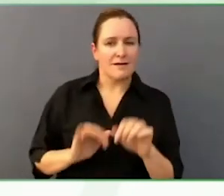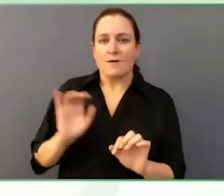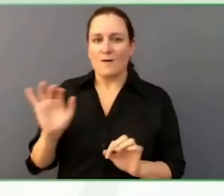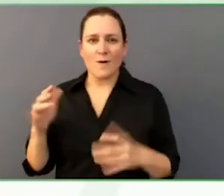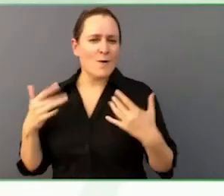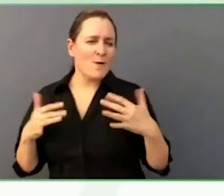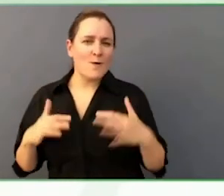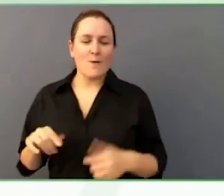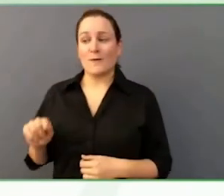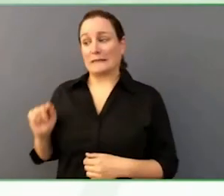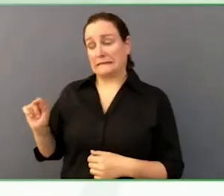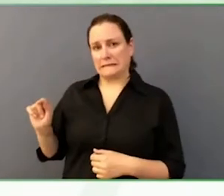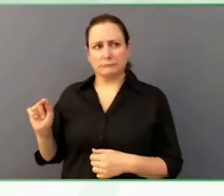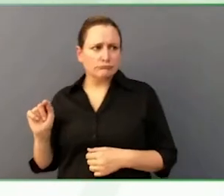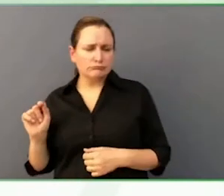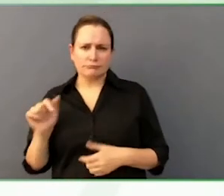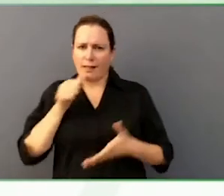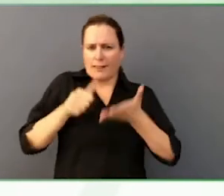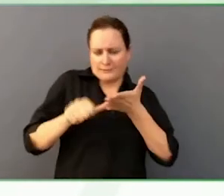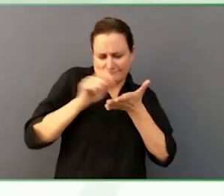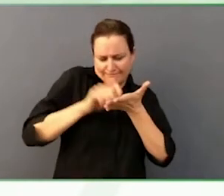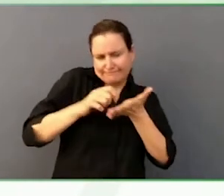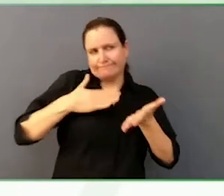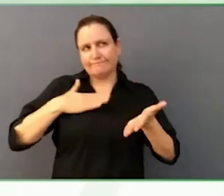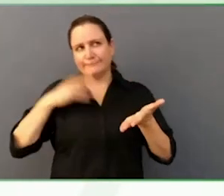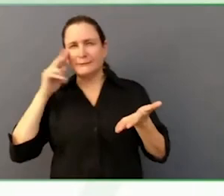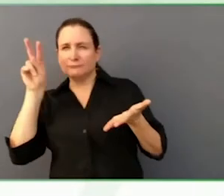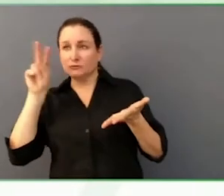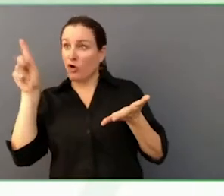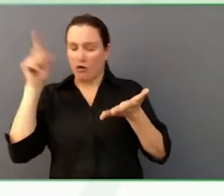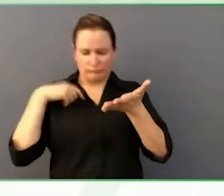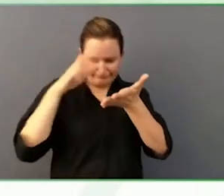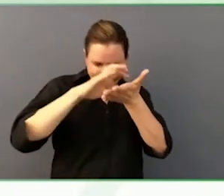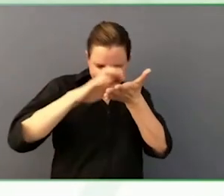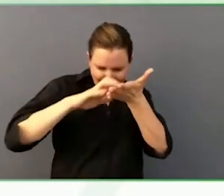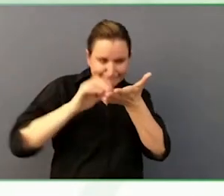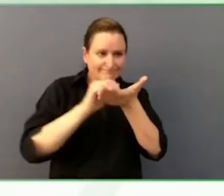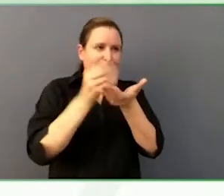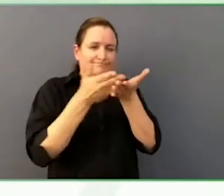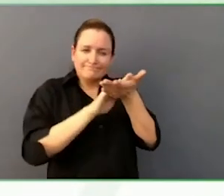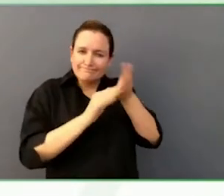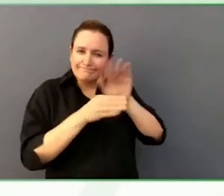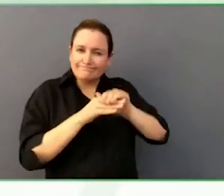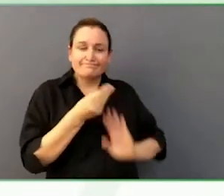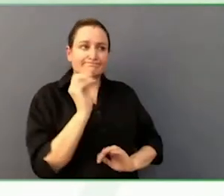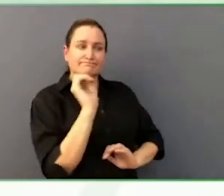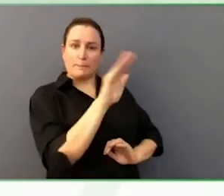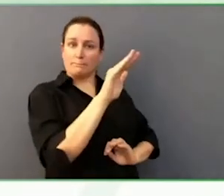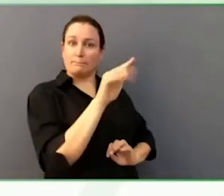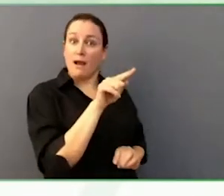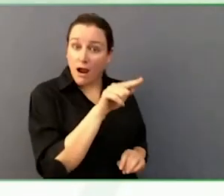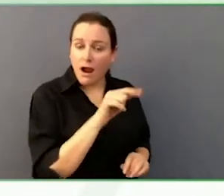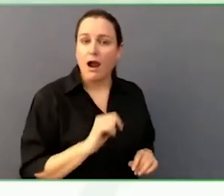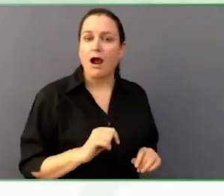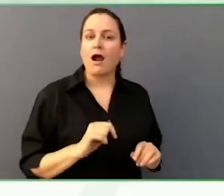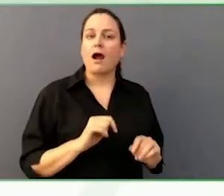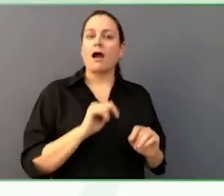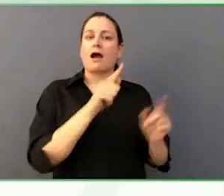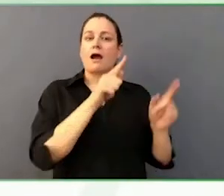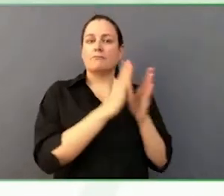published, and some also rejected, which is part of civic engagement as well. We aren't away successful about getting our voice out there.